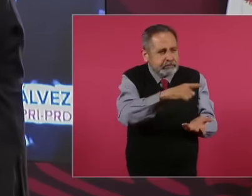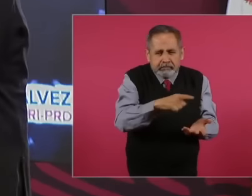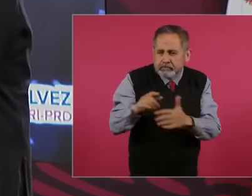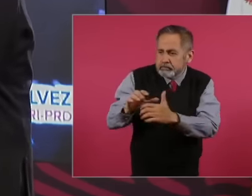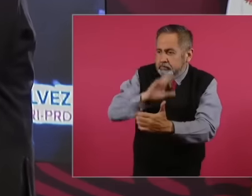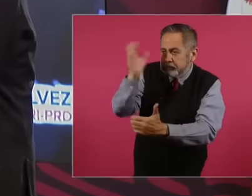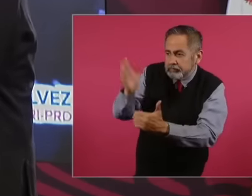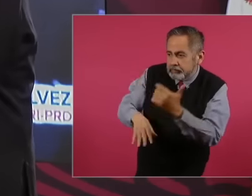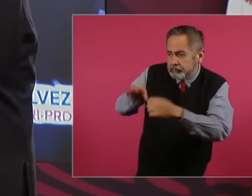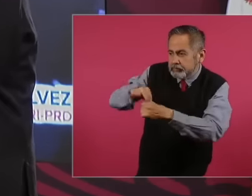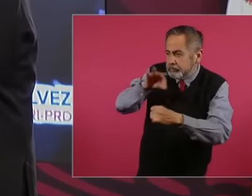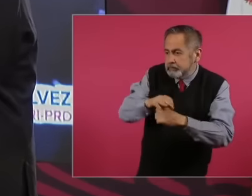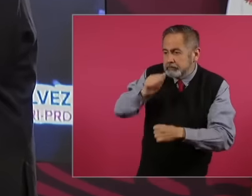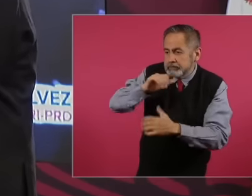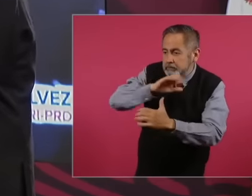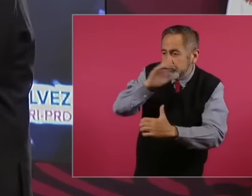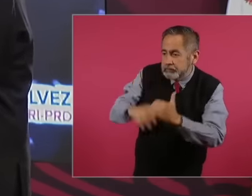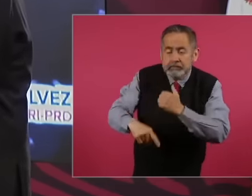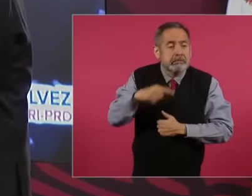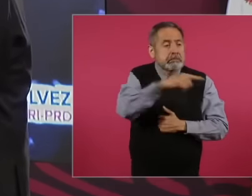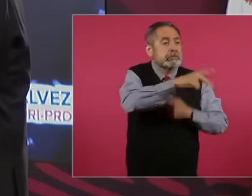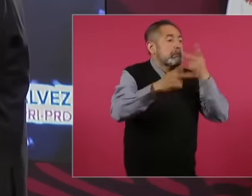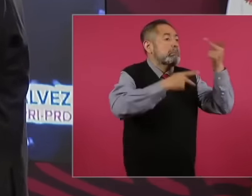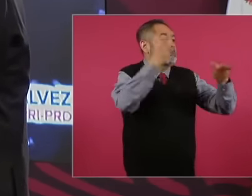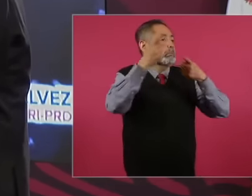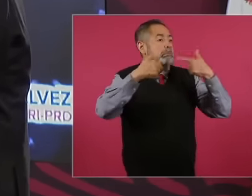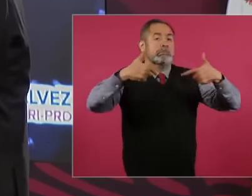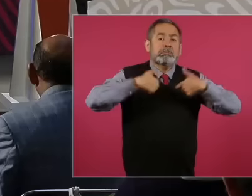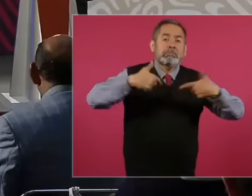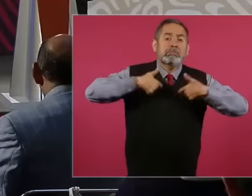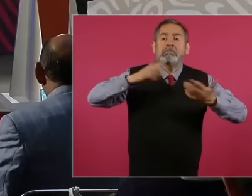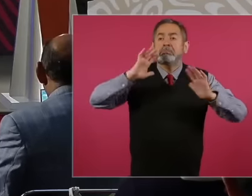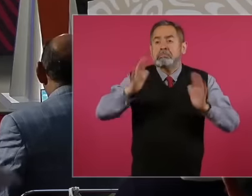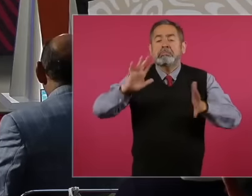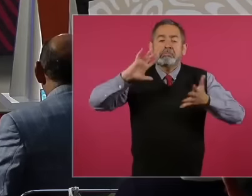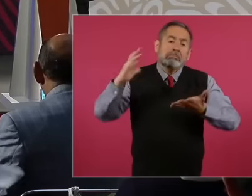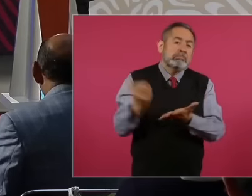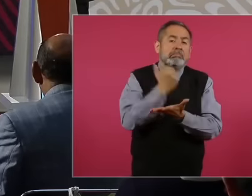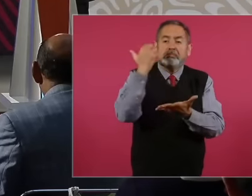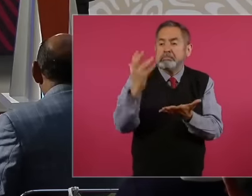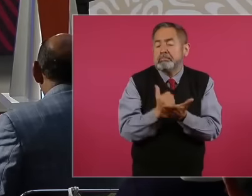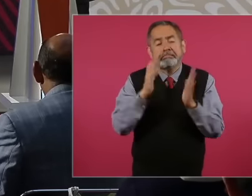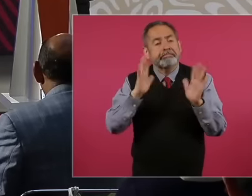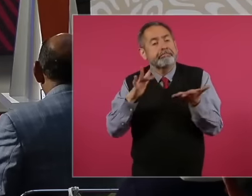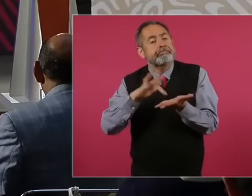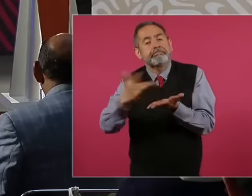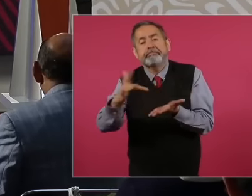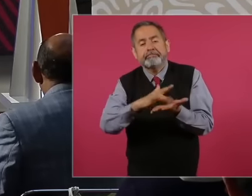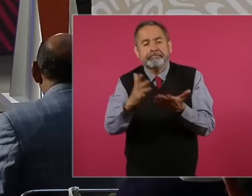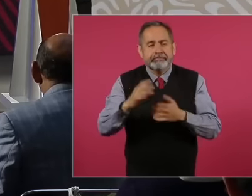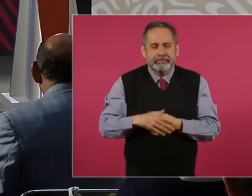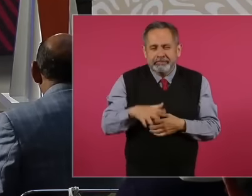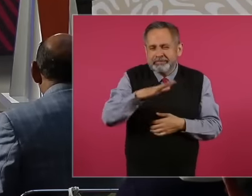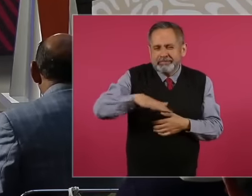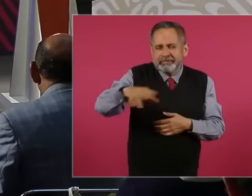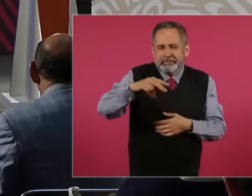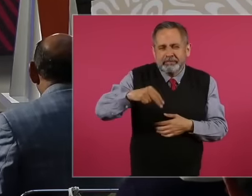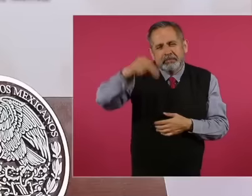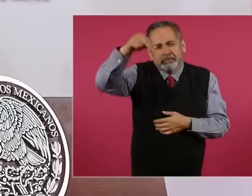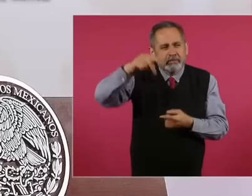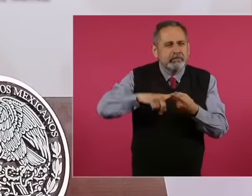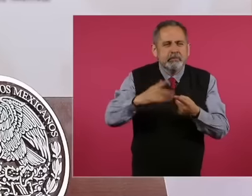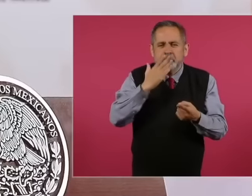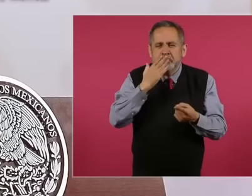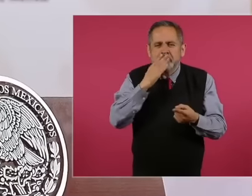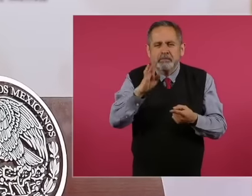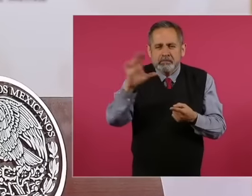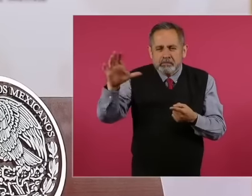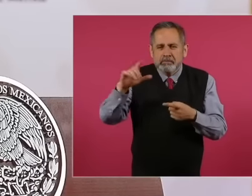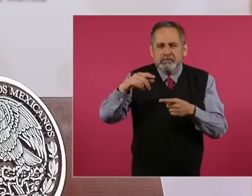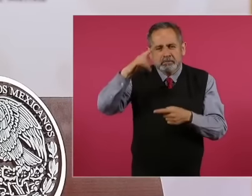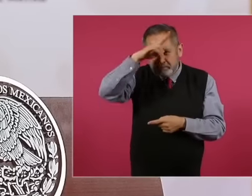close because they close at 6 in the north Sonora Baja California Nayarit